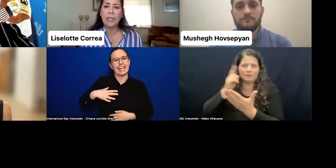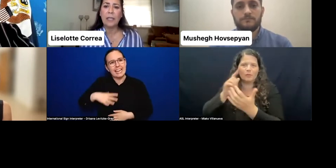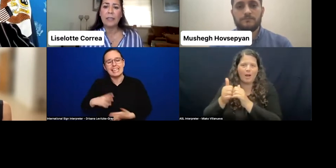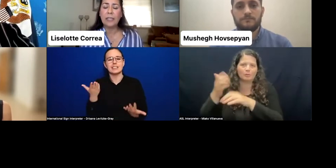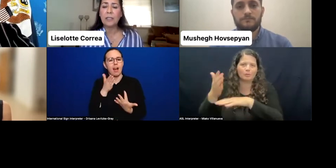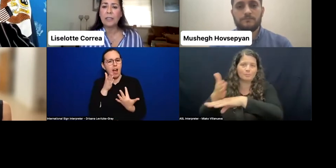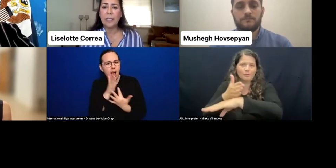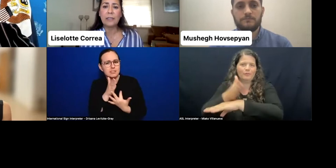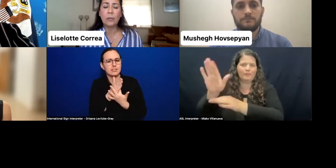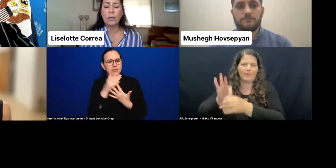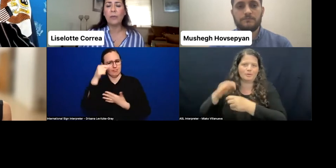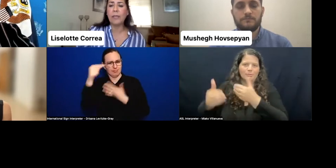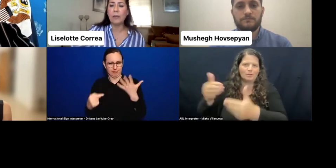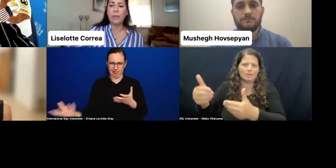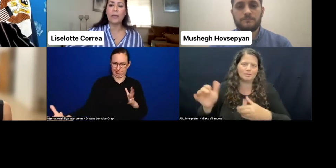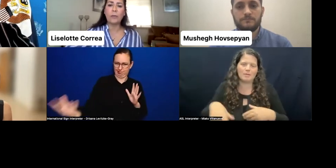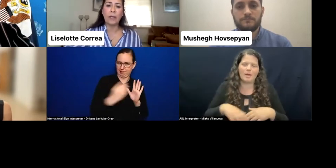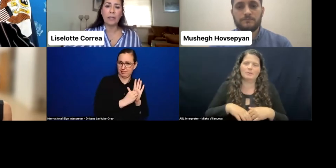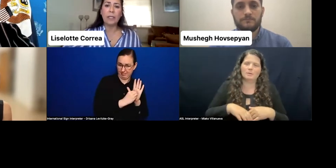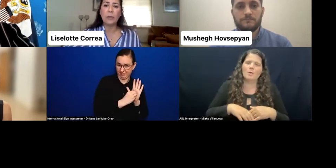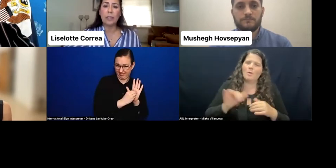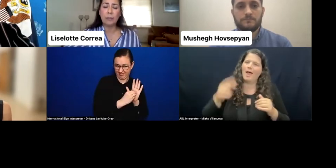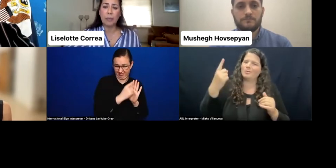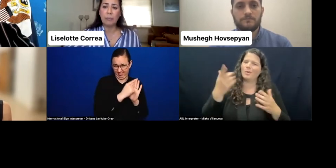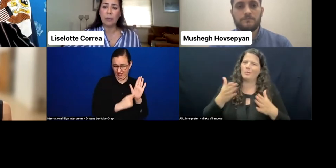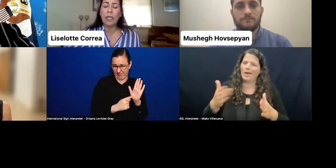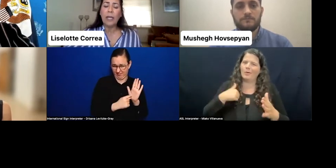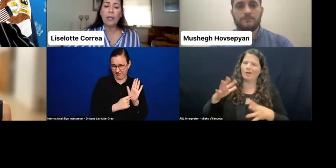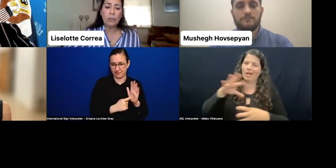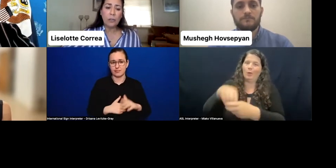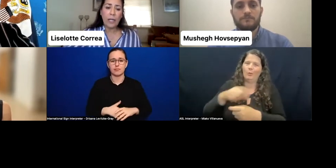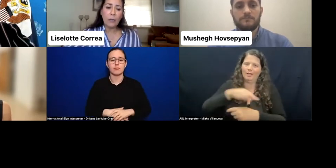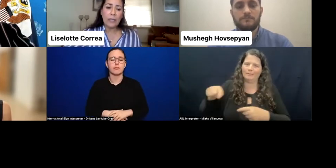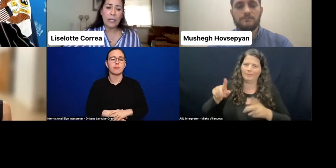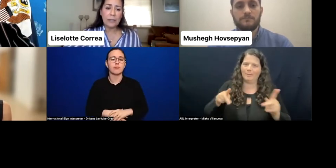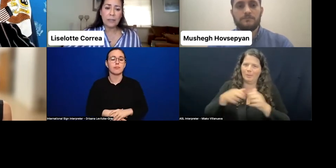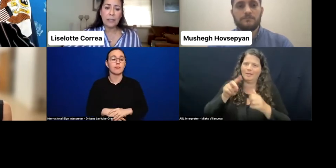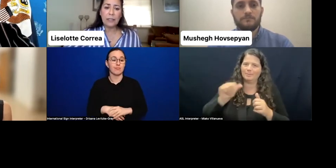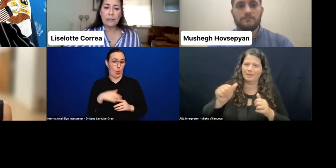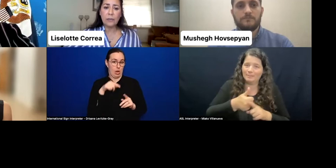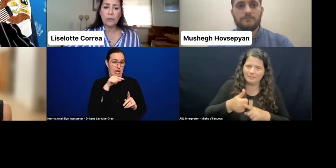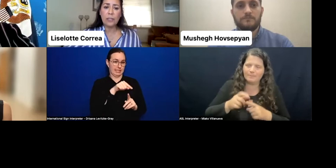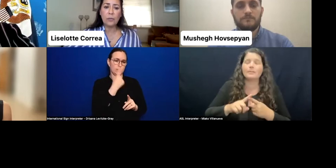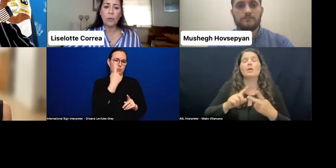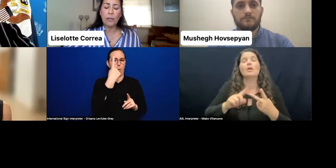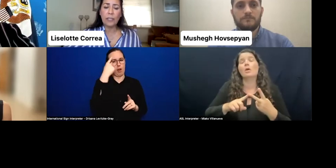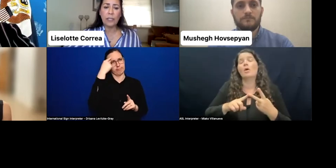And that's one of the ways we are including the people. And also nowadays, the institute is working